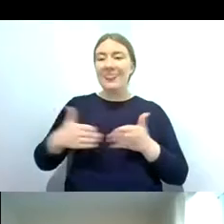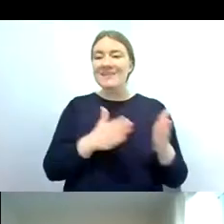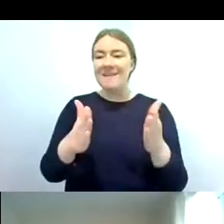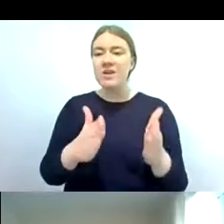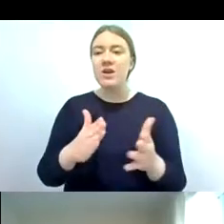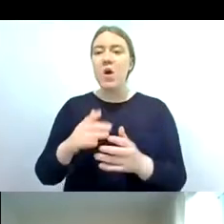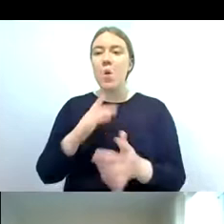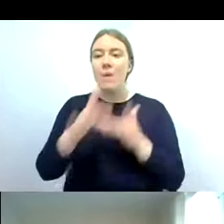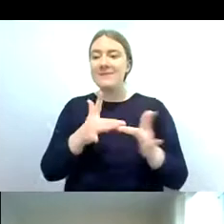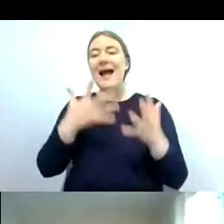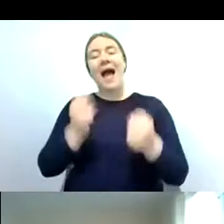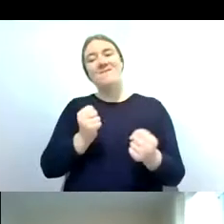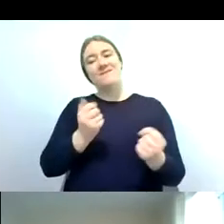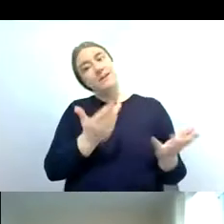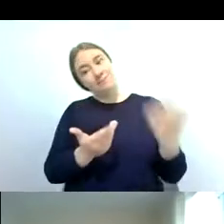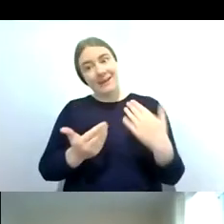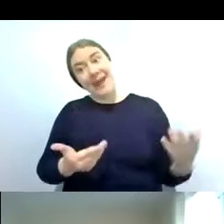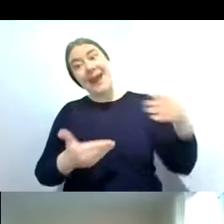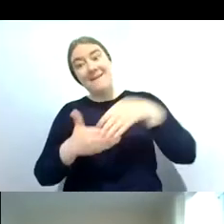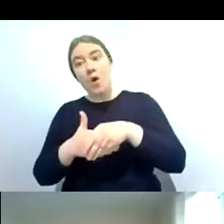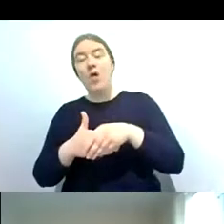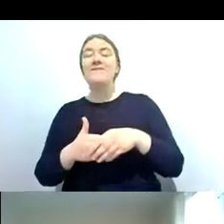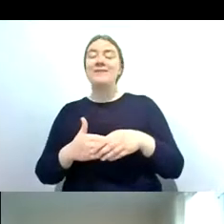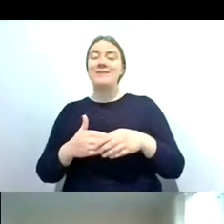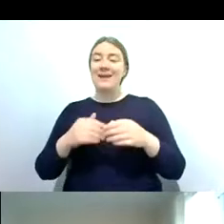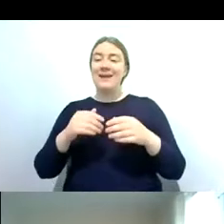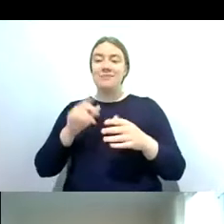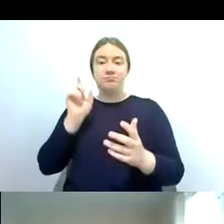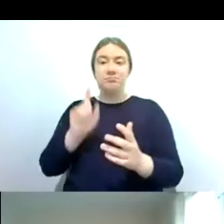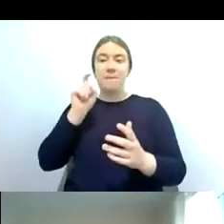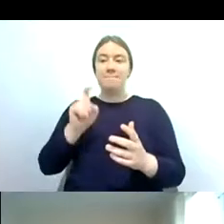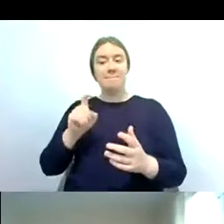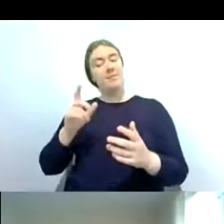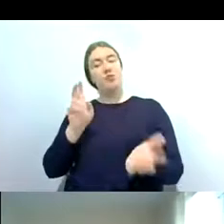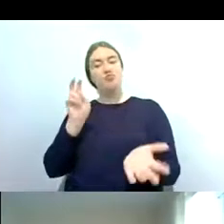section and you can go on there and register interest to become a riverfly volunteer we are